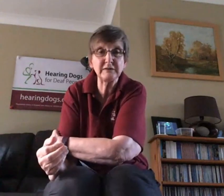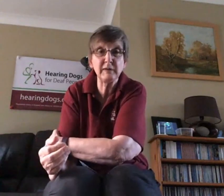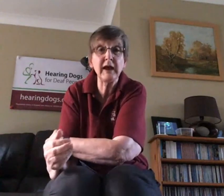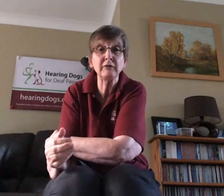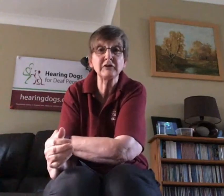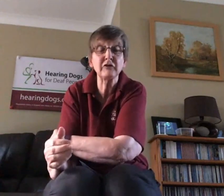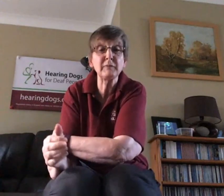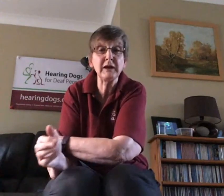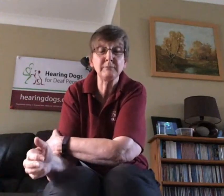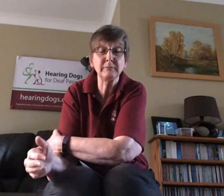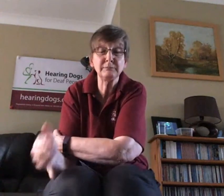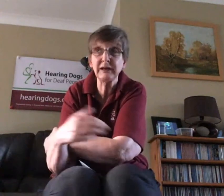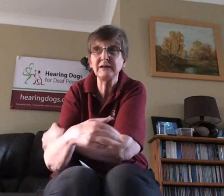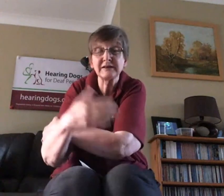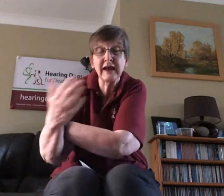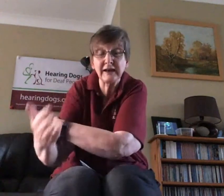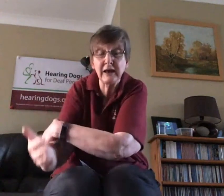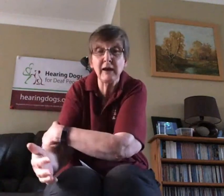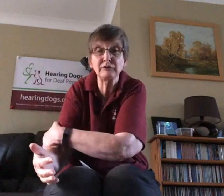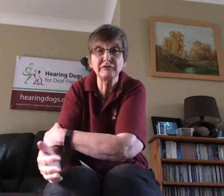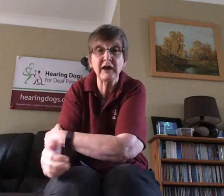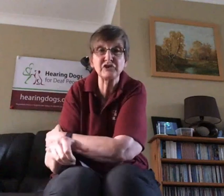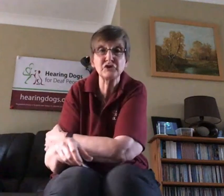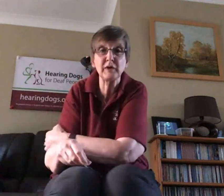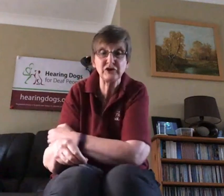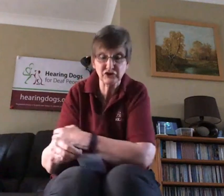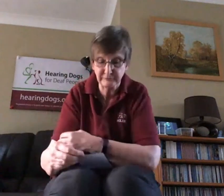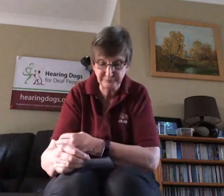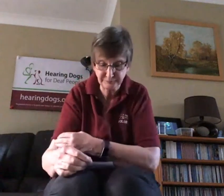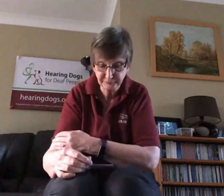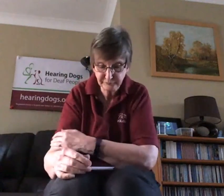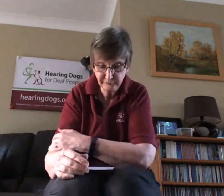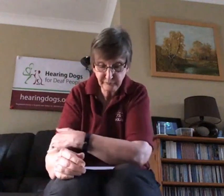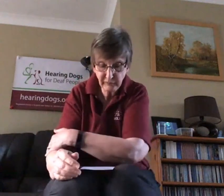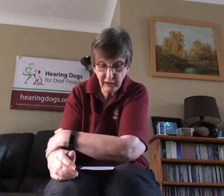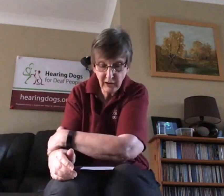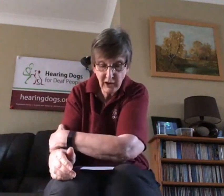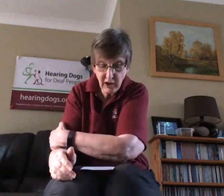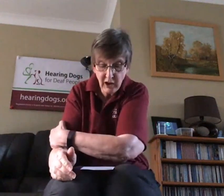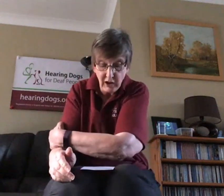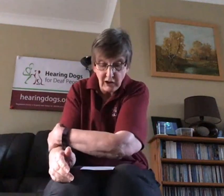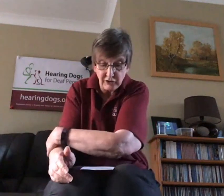out it's for me me to get him out of that situation.